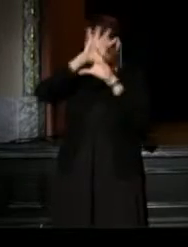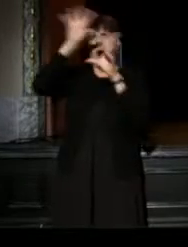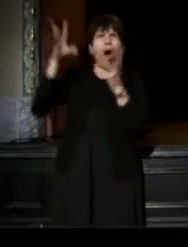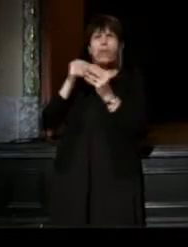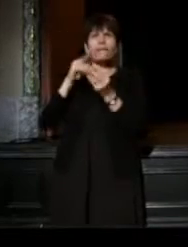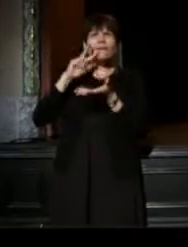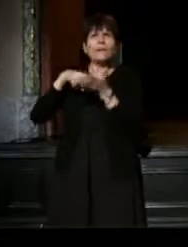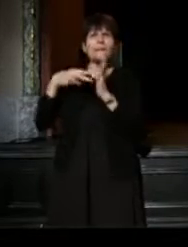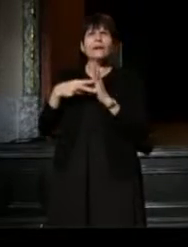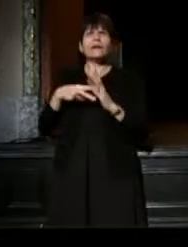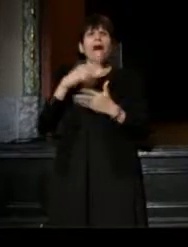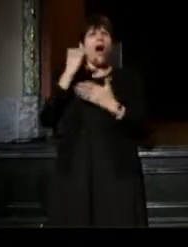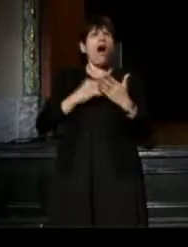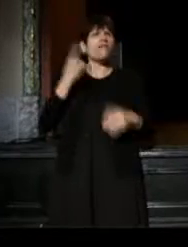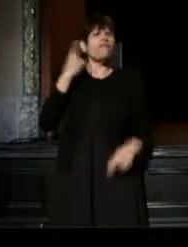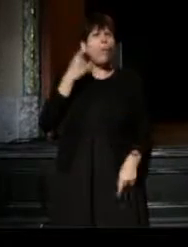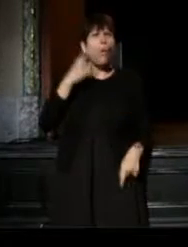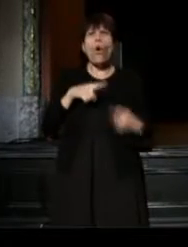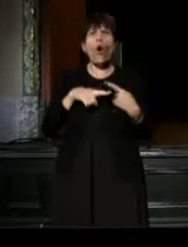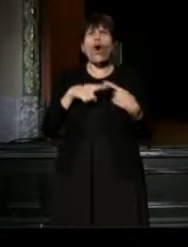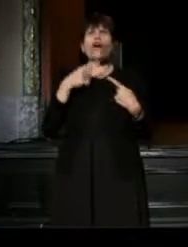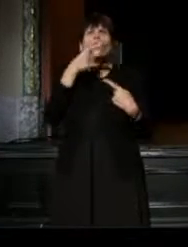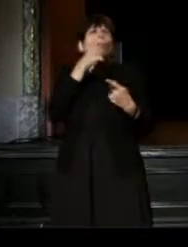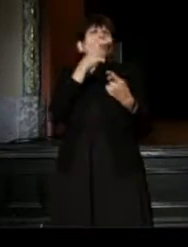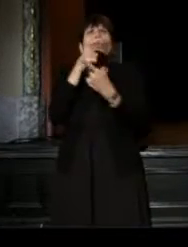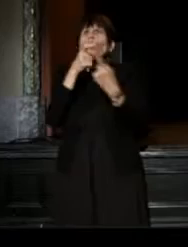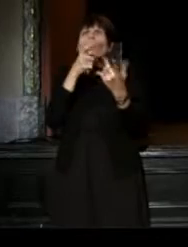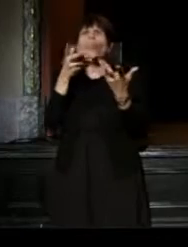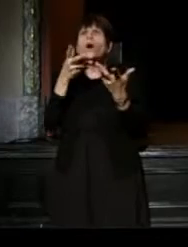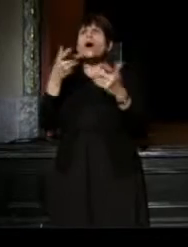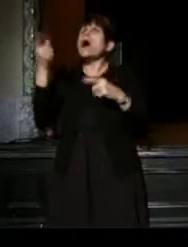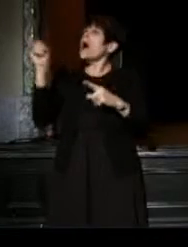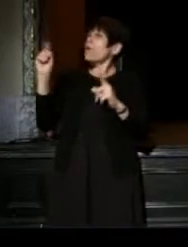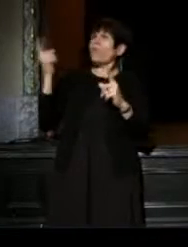Who is art for and where do we all enter?